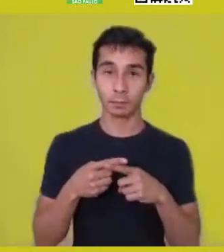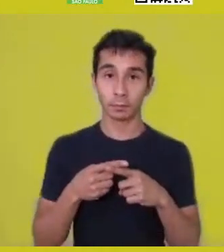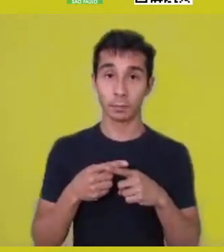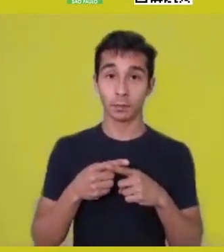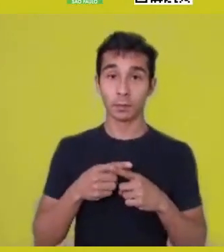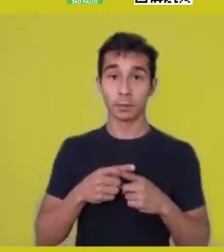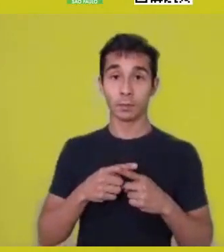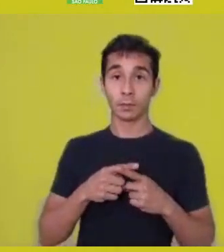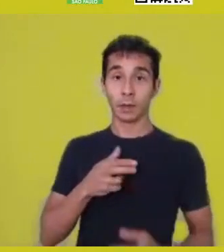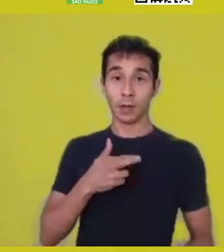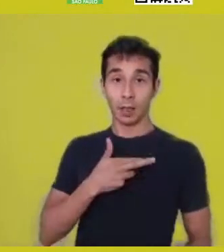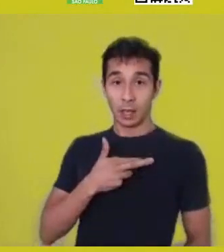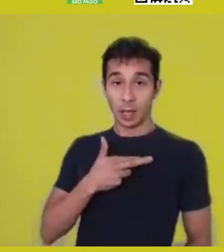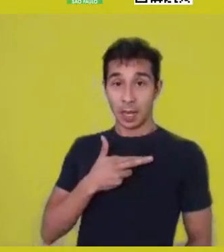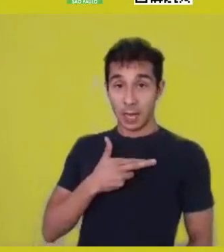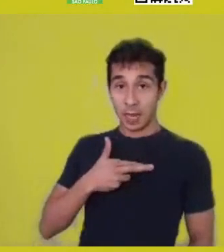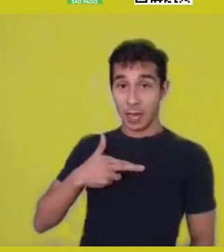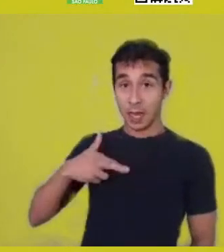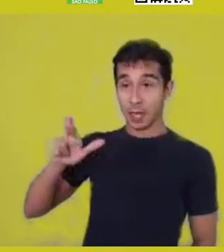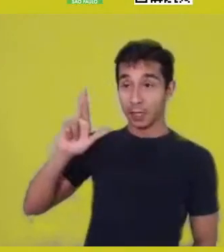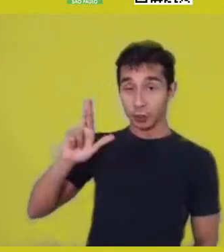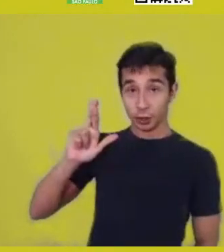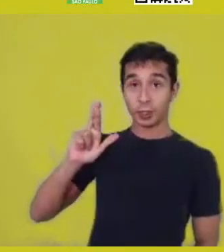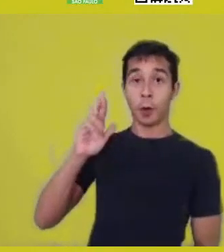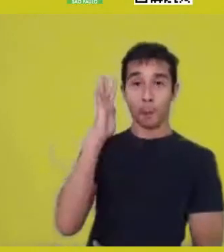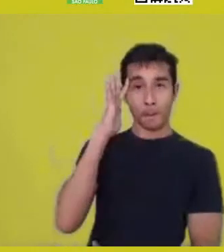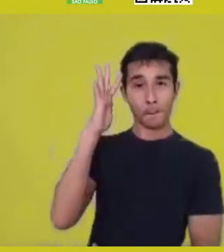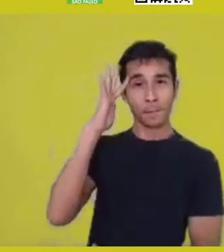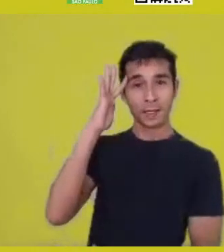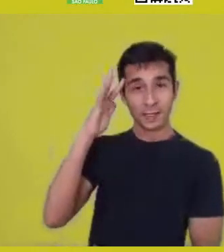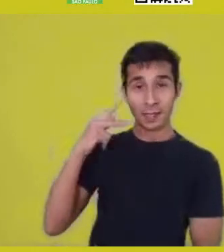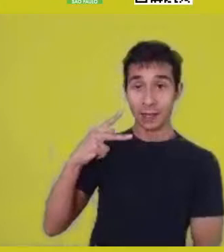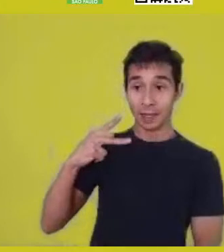under the light of this notion of a reconnection,